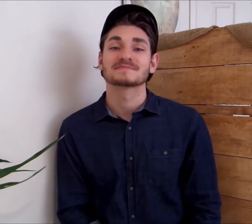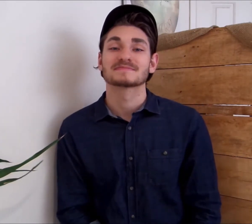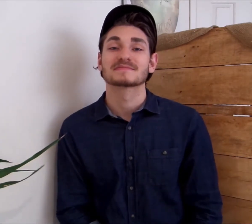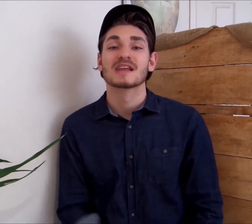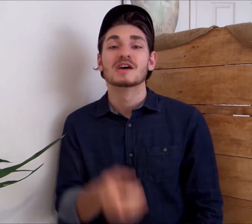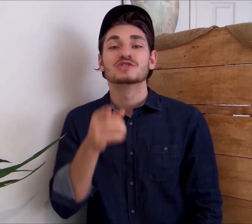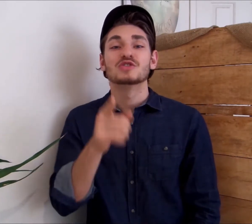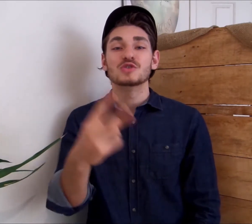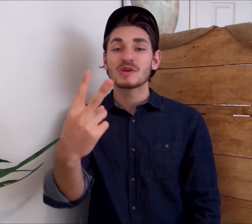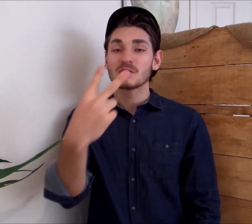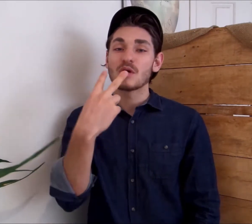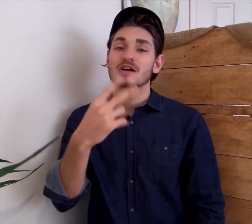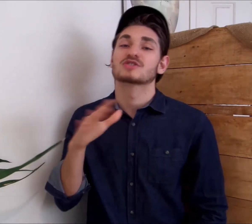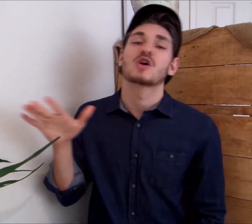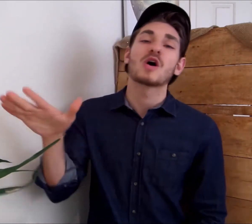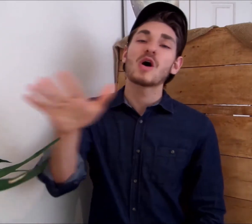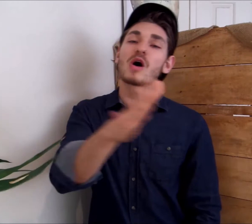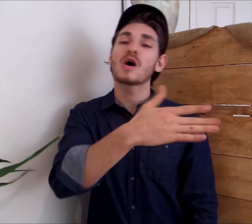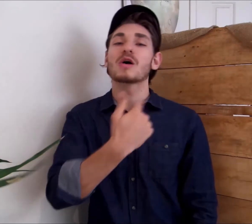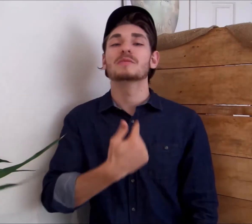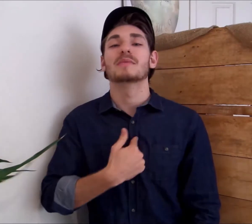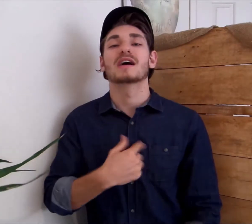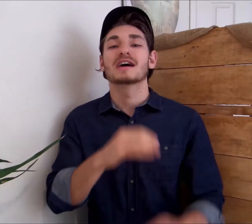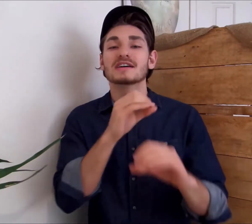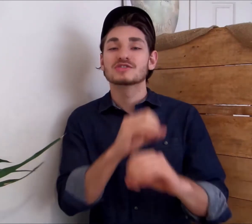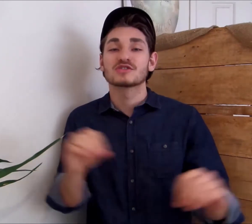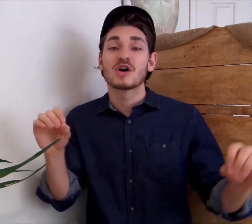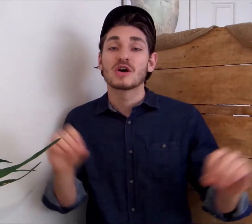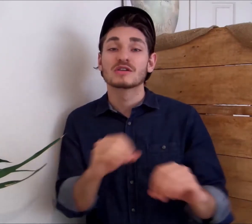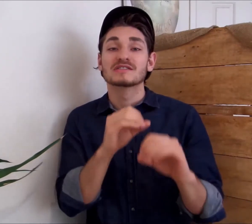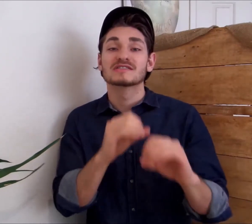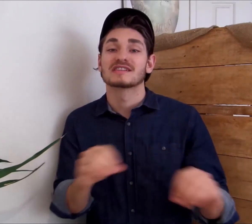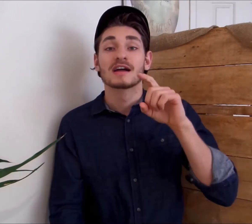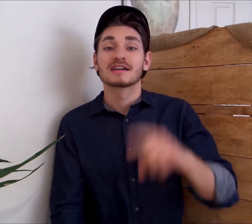so you can watch all my songs